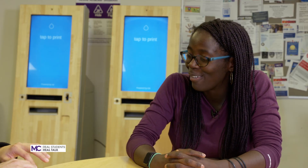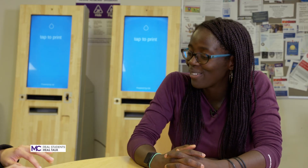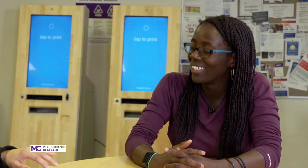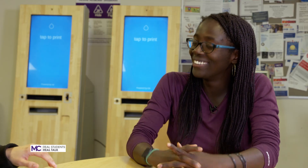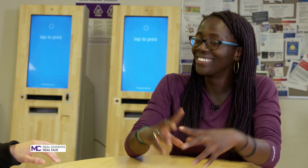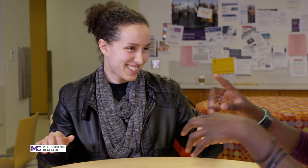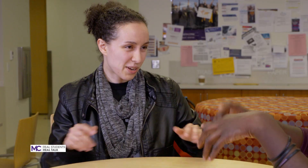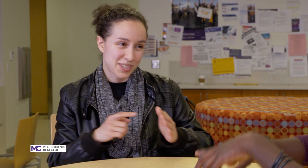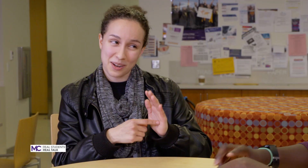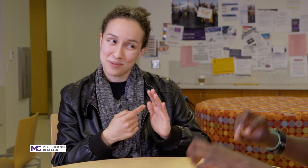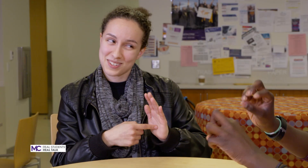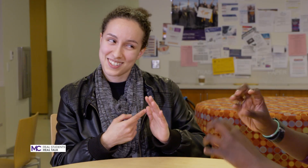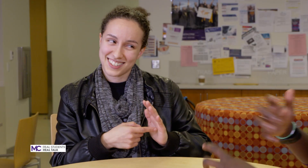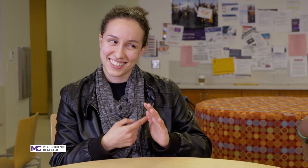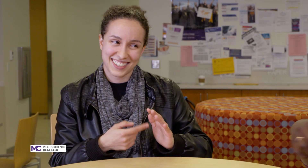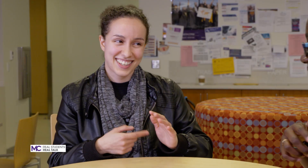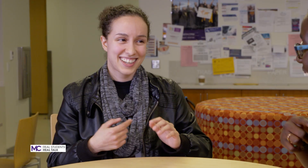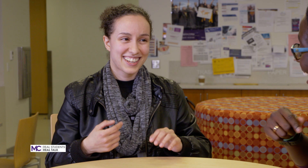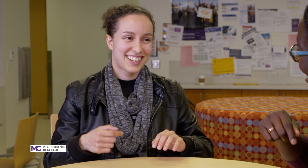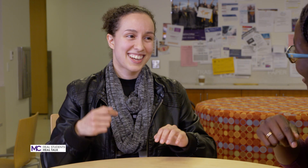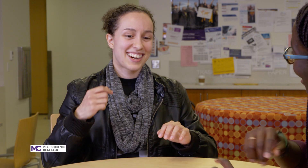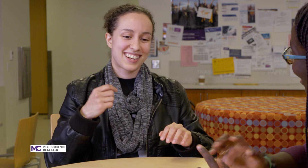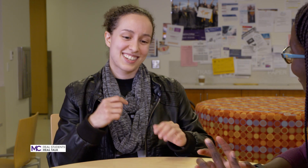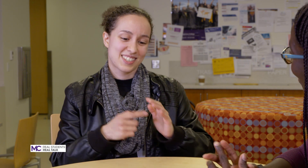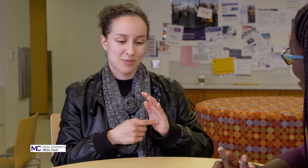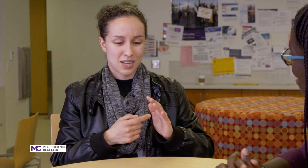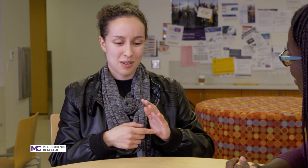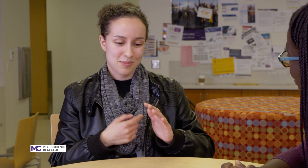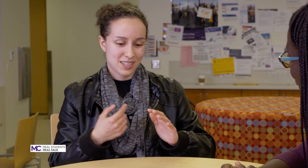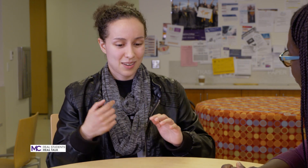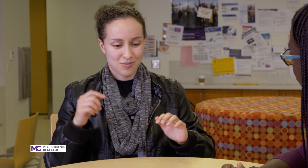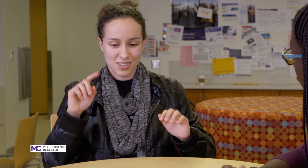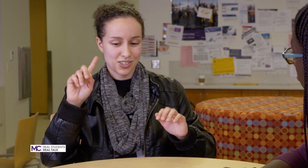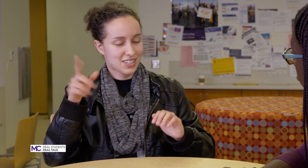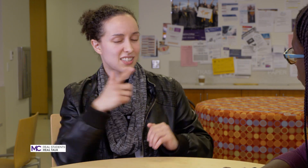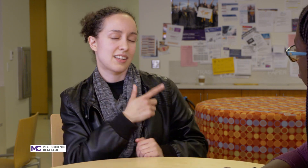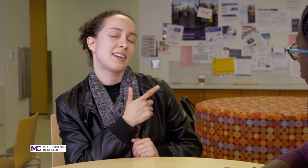sometimes no sometimes I'm just lazy